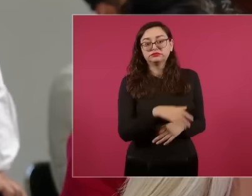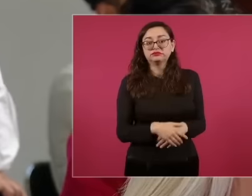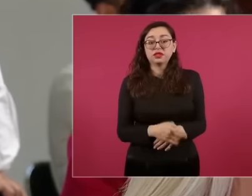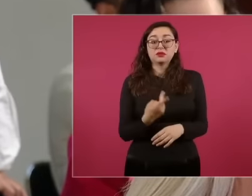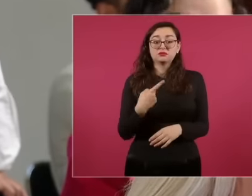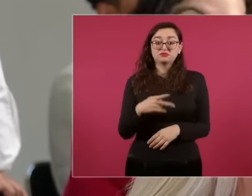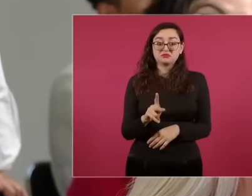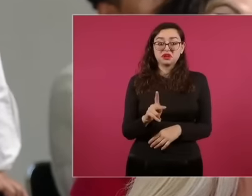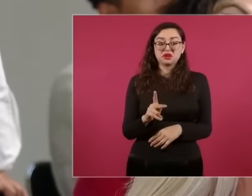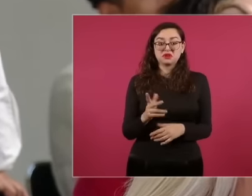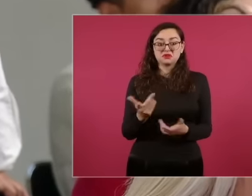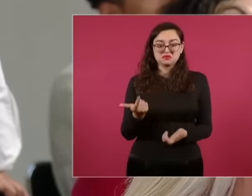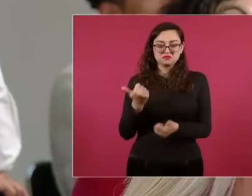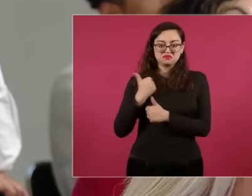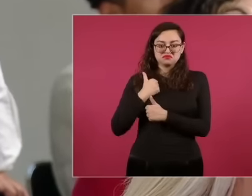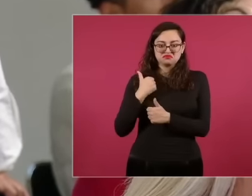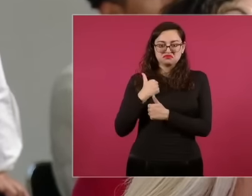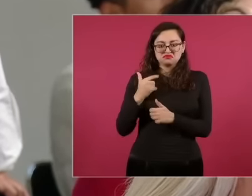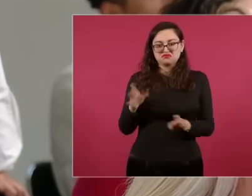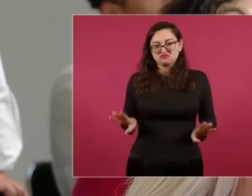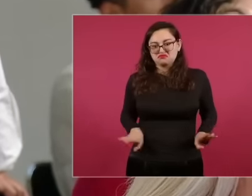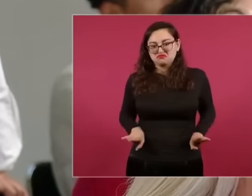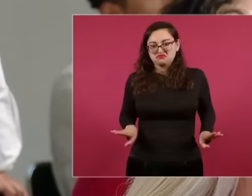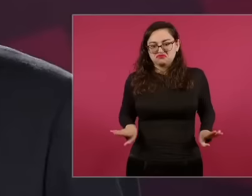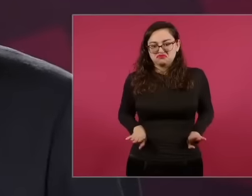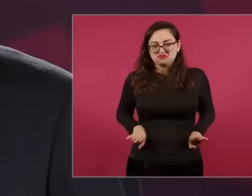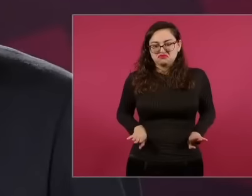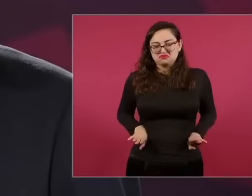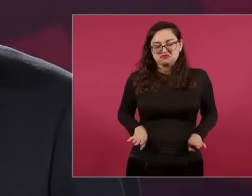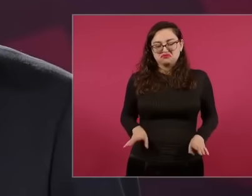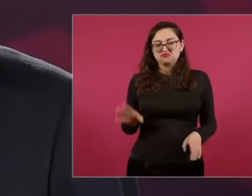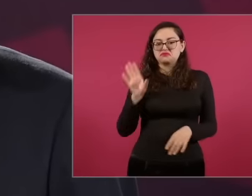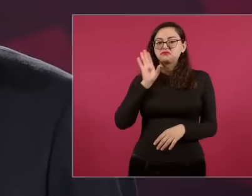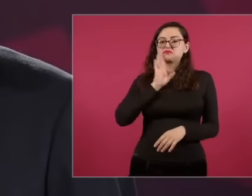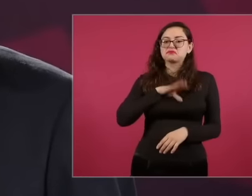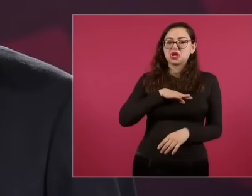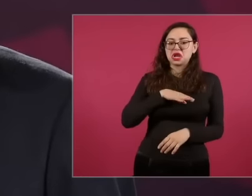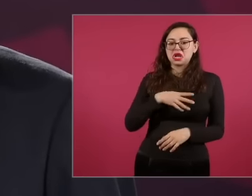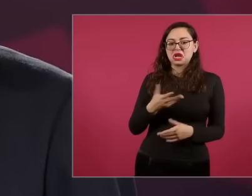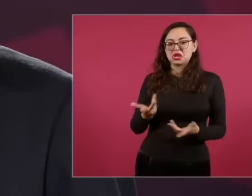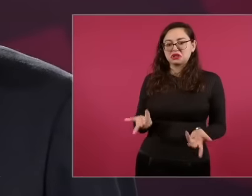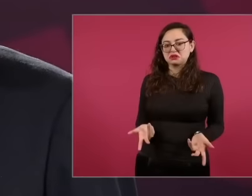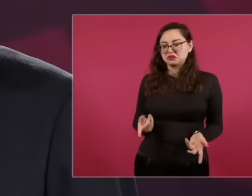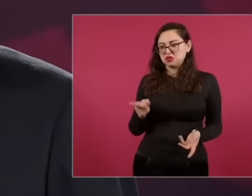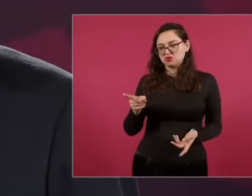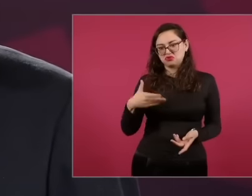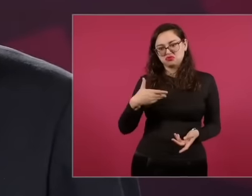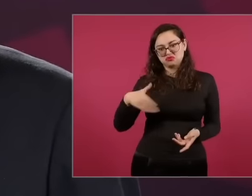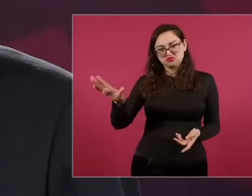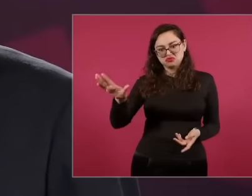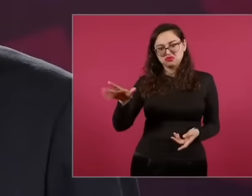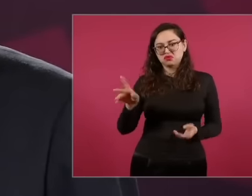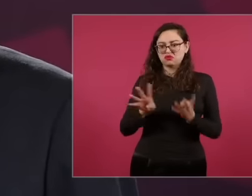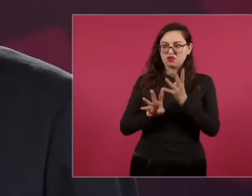stern, they are rude. Maybe he misunderstood it, but if you come to that, go there, train yourself there, and